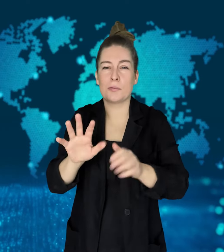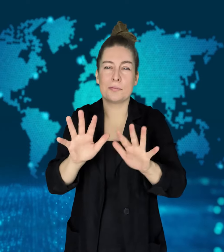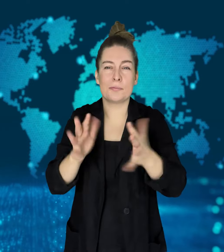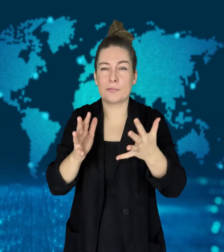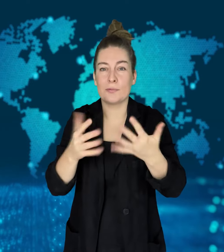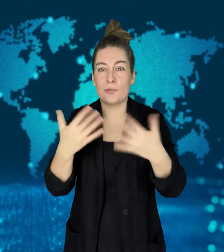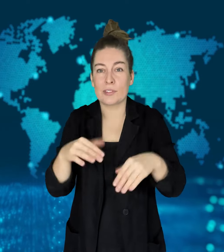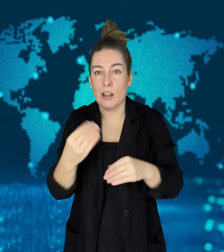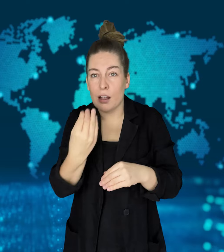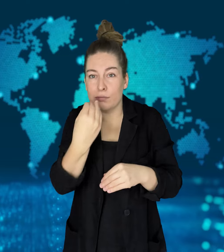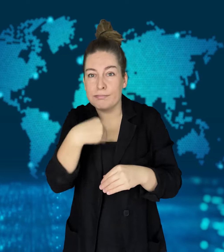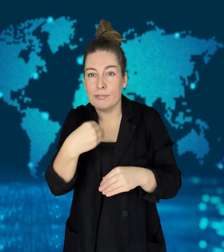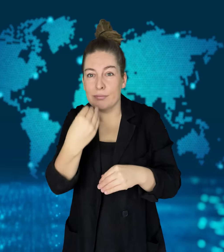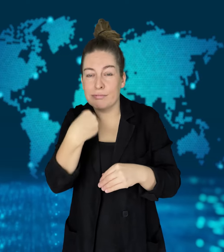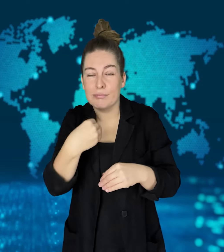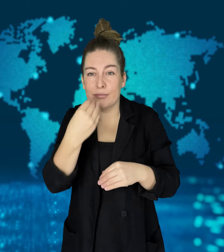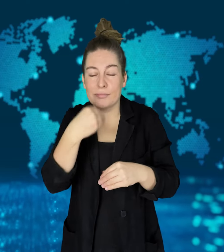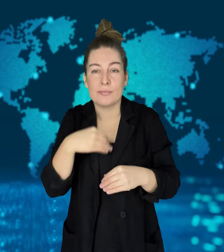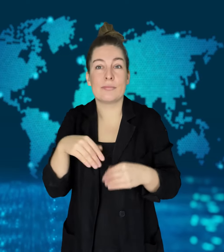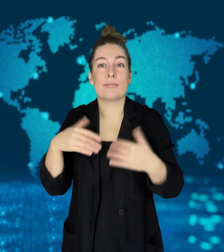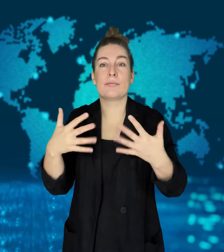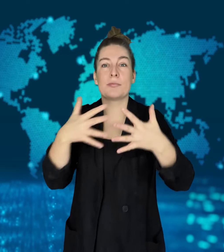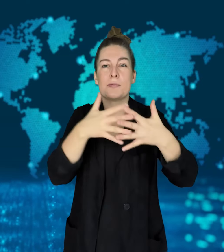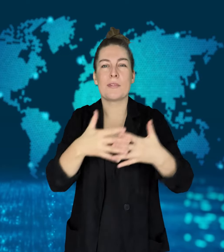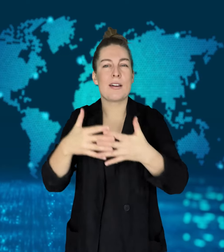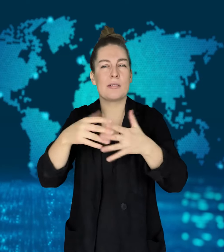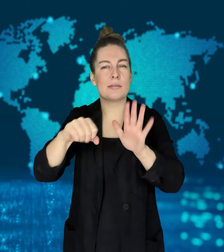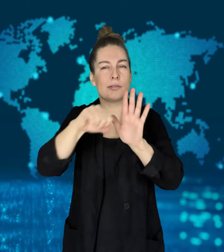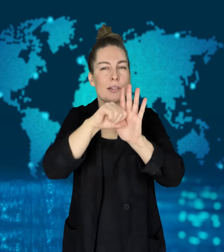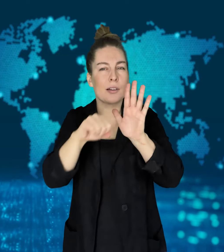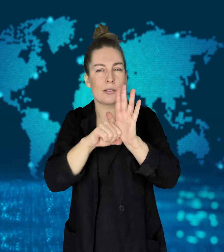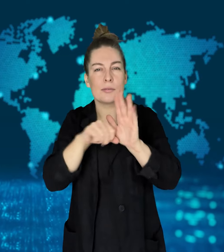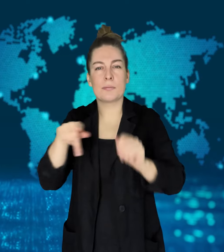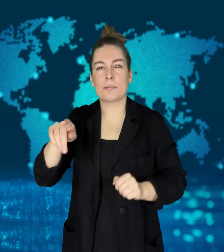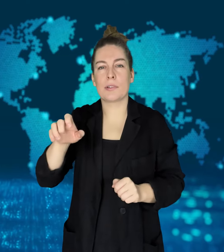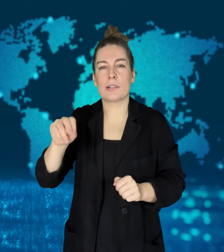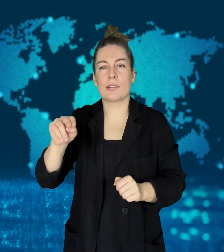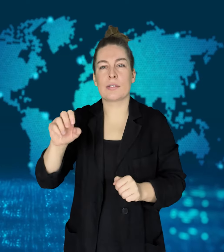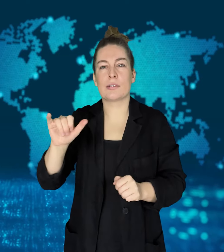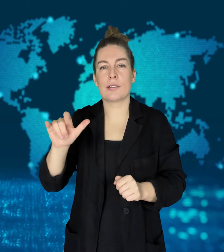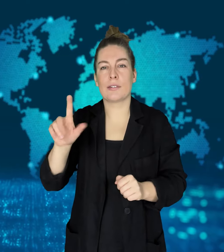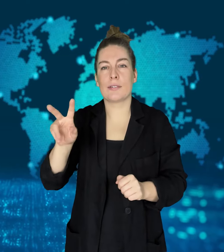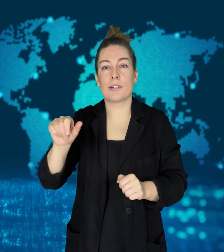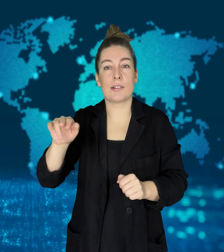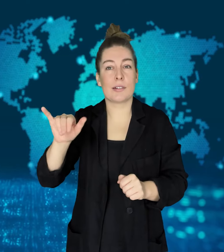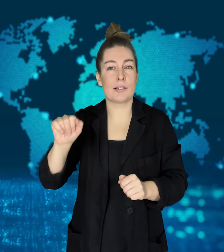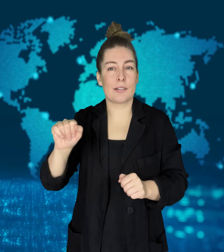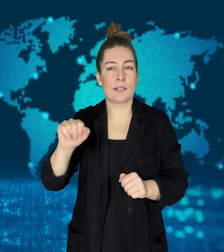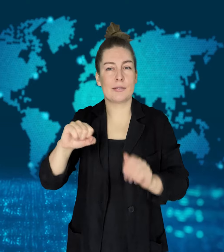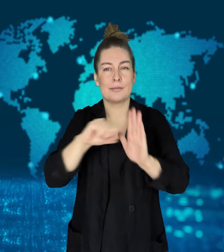A couple in the US state of Pennsylvania had taken the money from